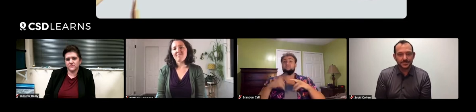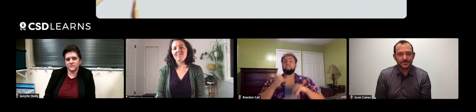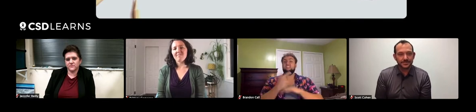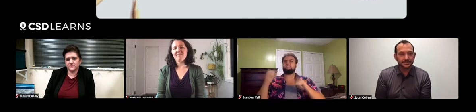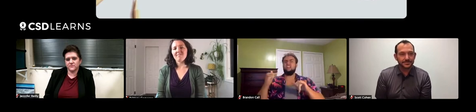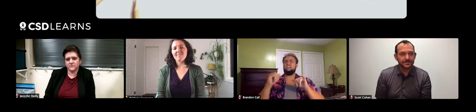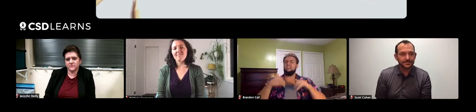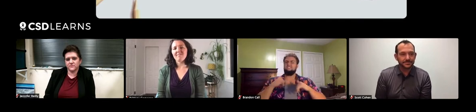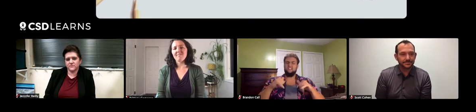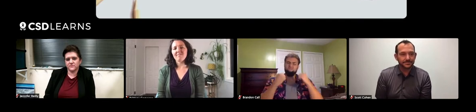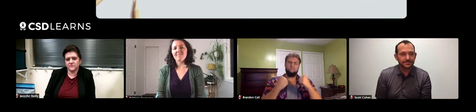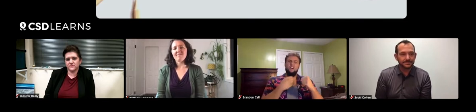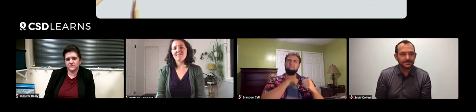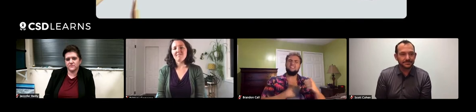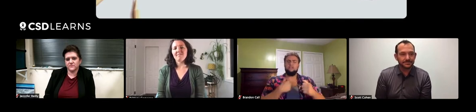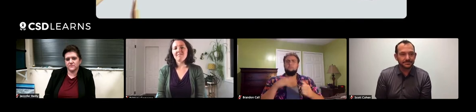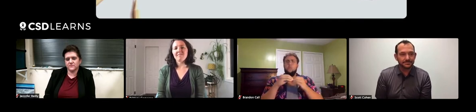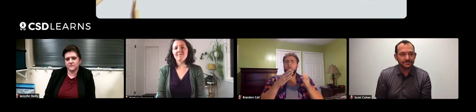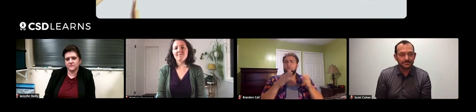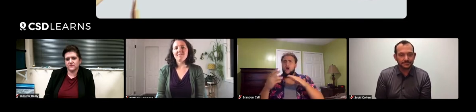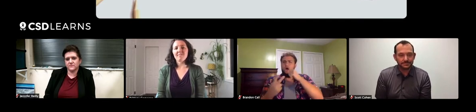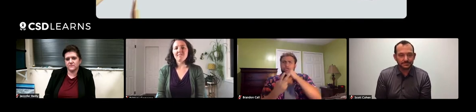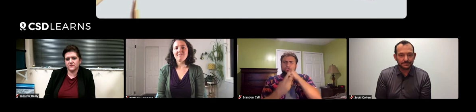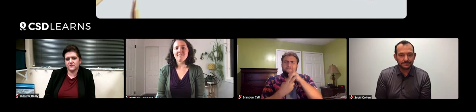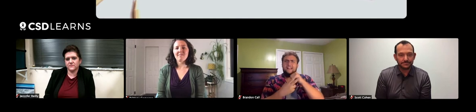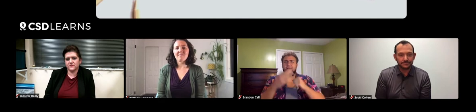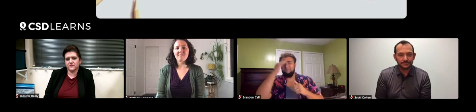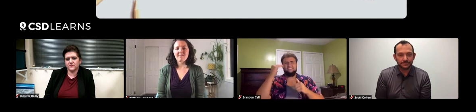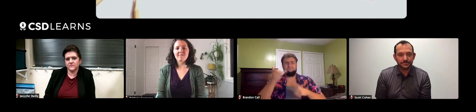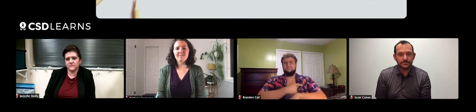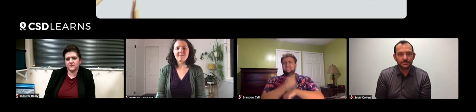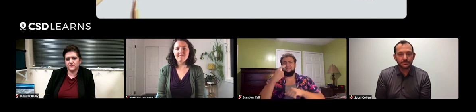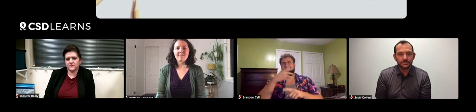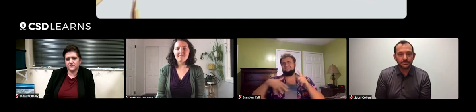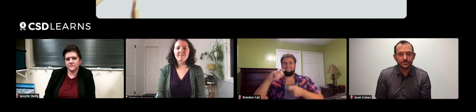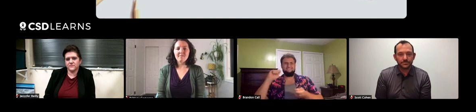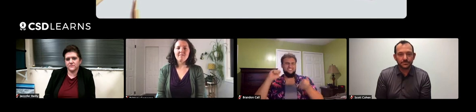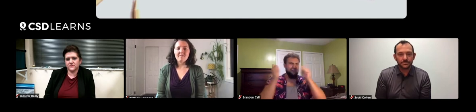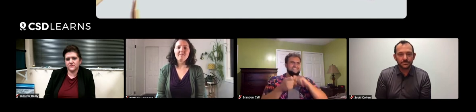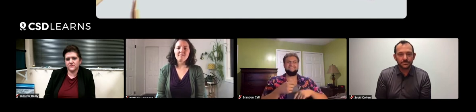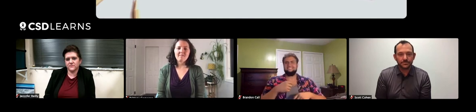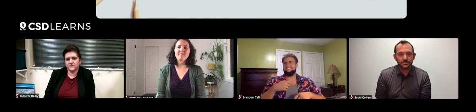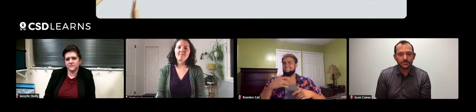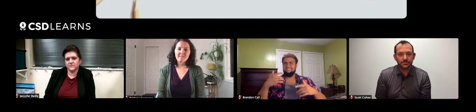And I still have that really strong passion. But I'm looking more towards conservation because things are changing in the world nowadays.